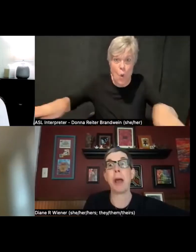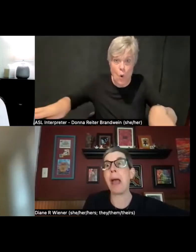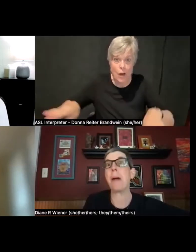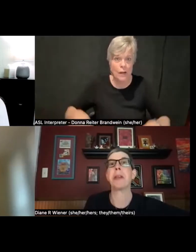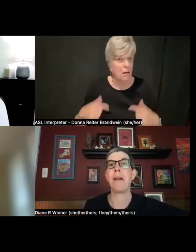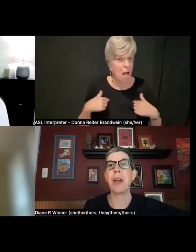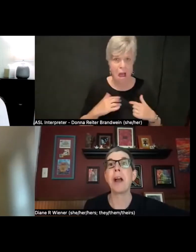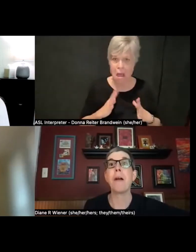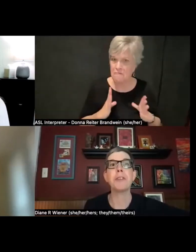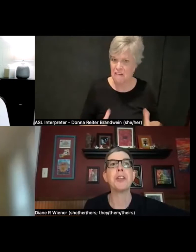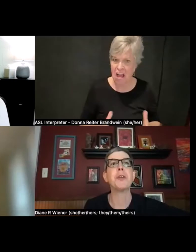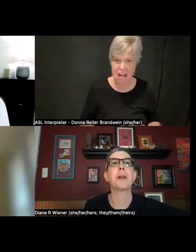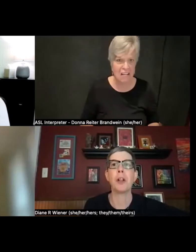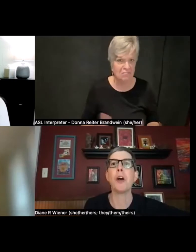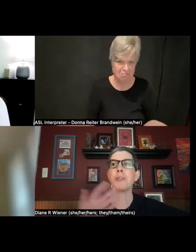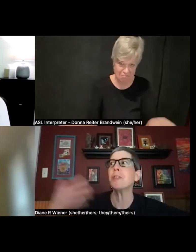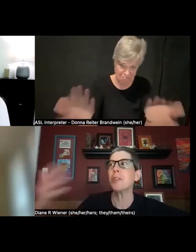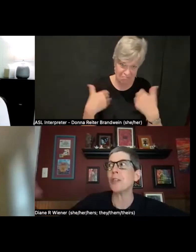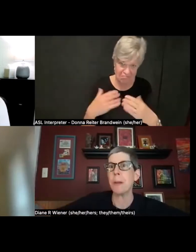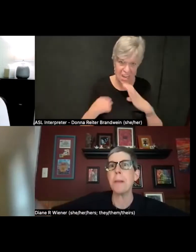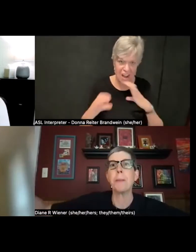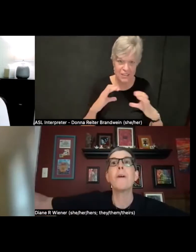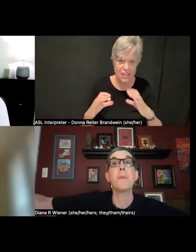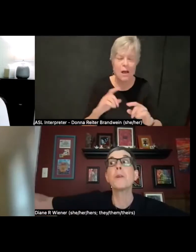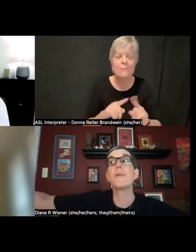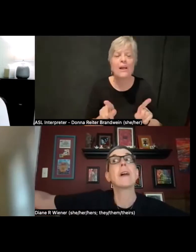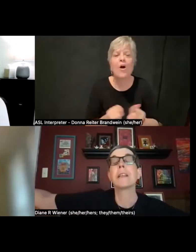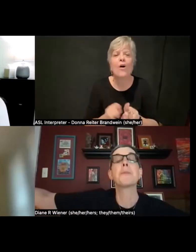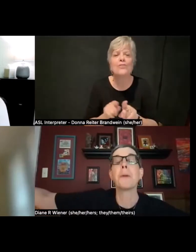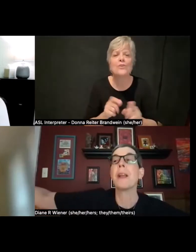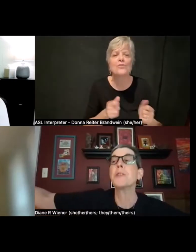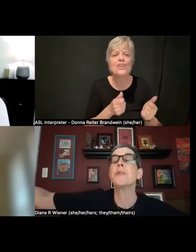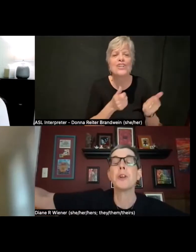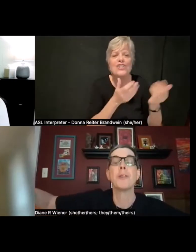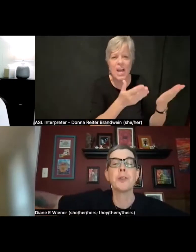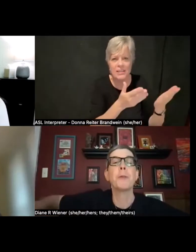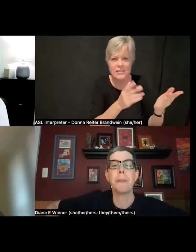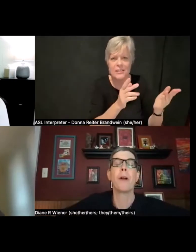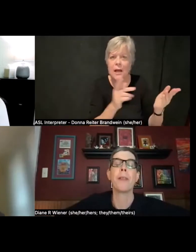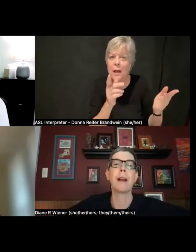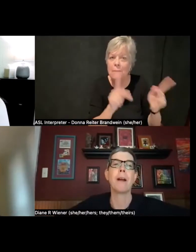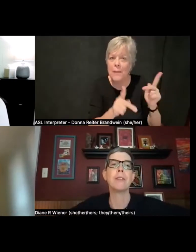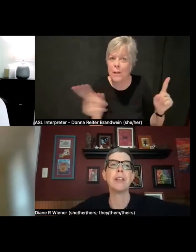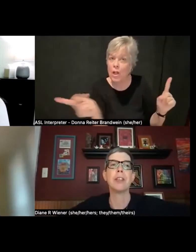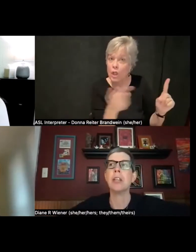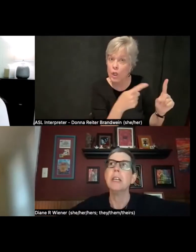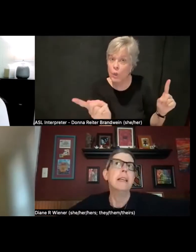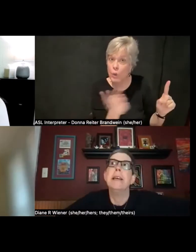I'm happy to have that conversation. But I'll also suggest people who have more direct experience who should also be part of that conversation.